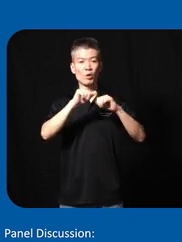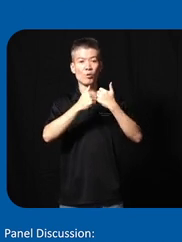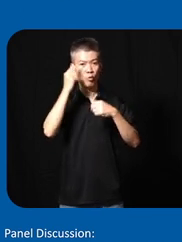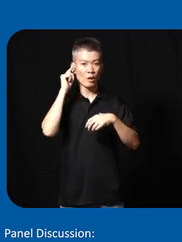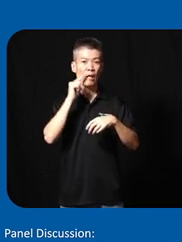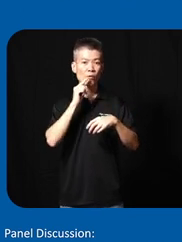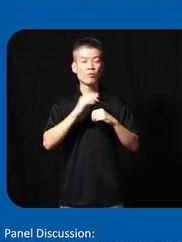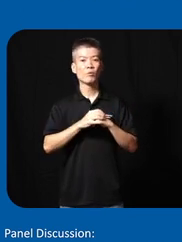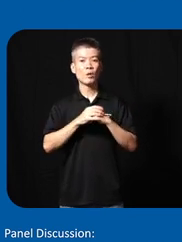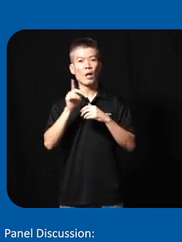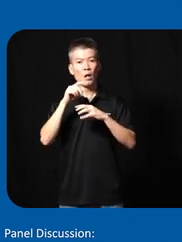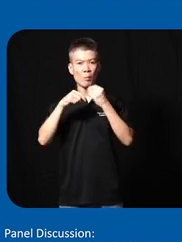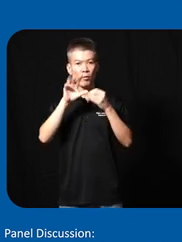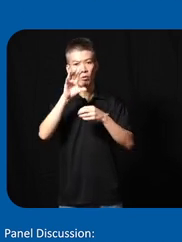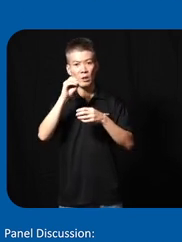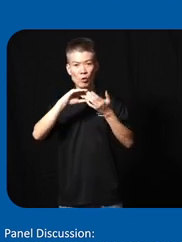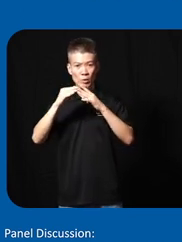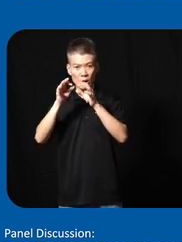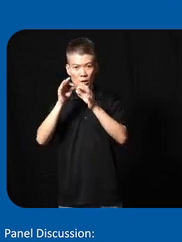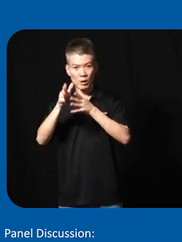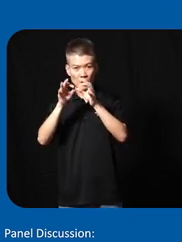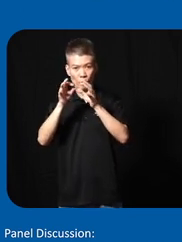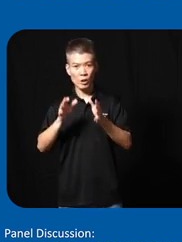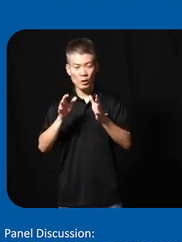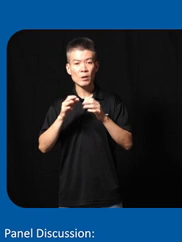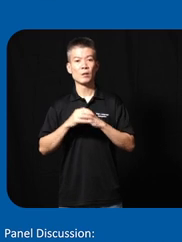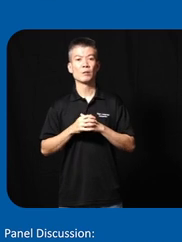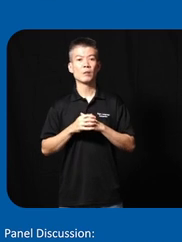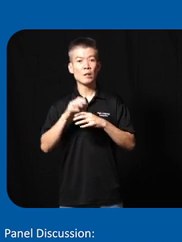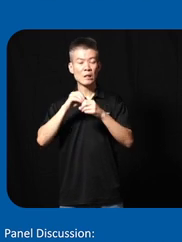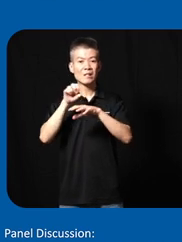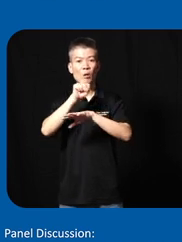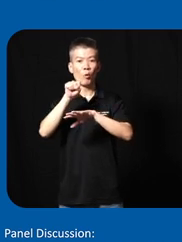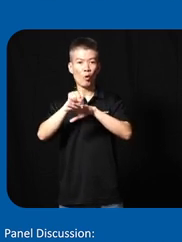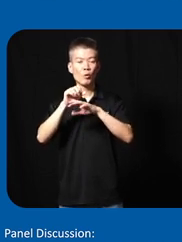the death and there are about 50 Community sign language interpreters in Singapore so